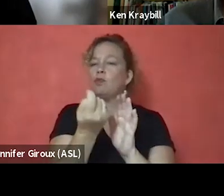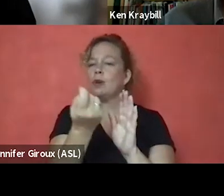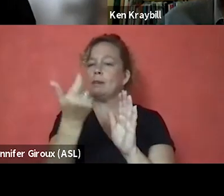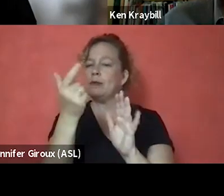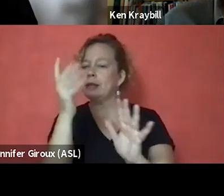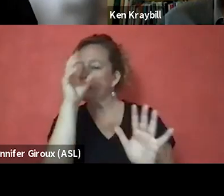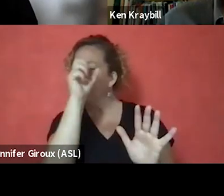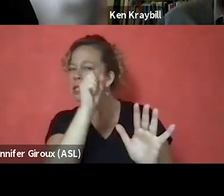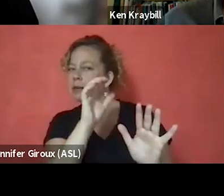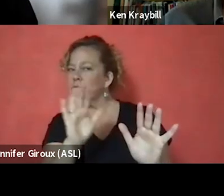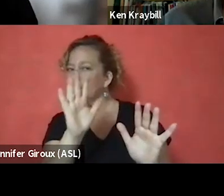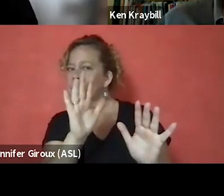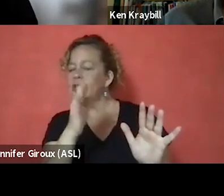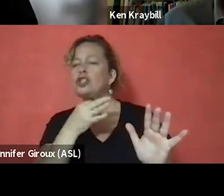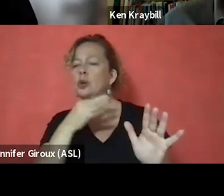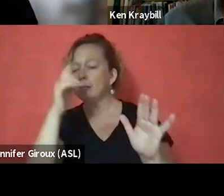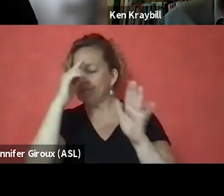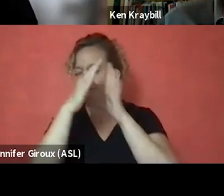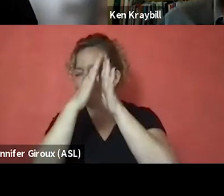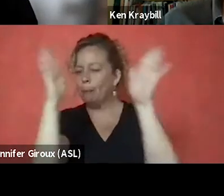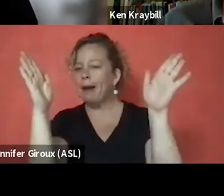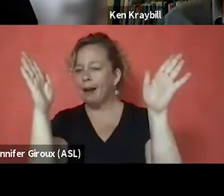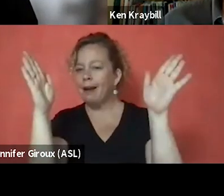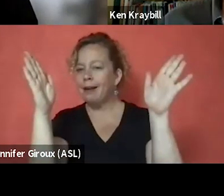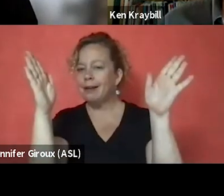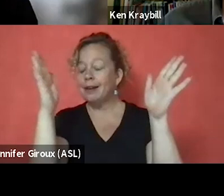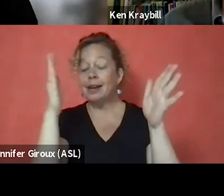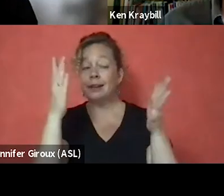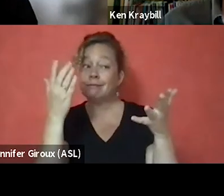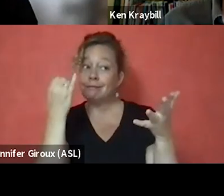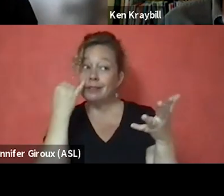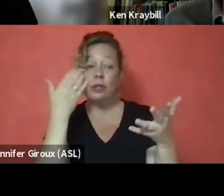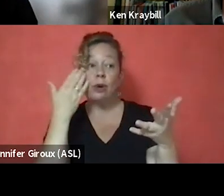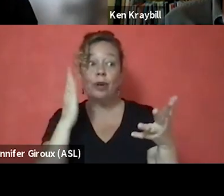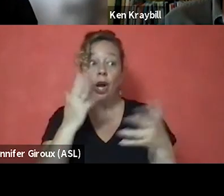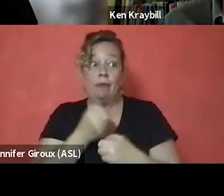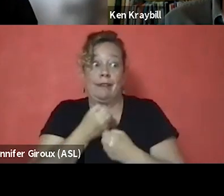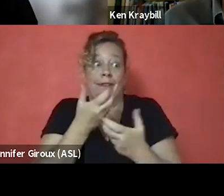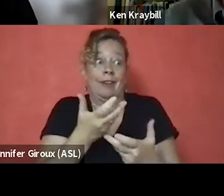is just to stay curious and open-minded. And what you don't know, admit. Don't try to bluff people in the streets.